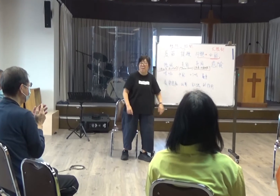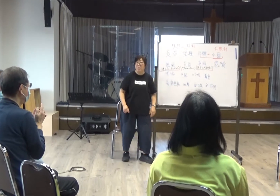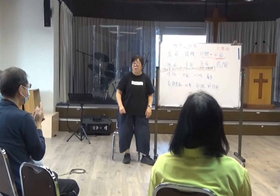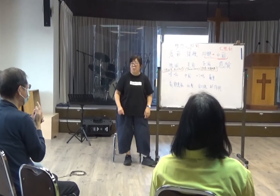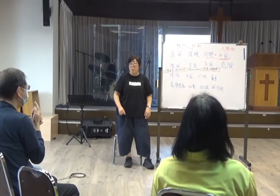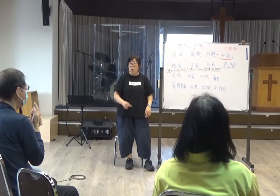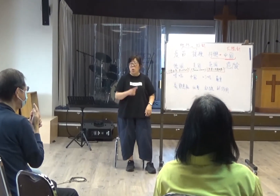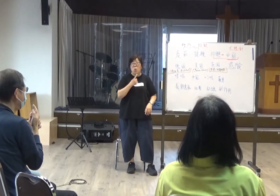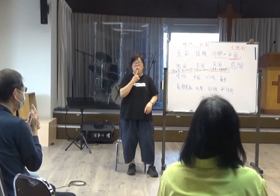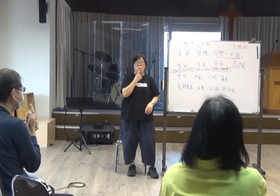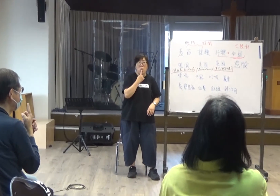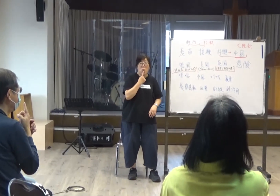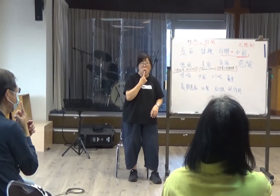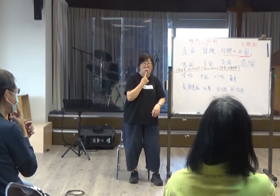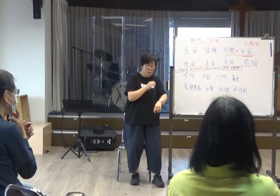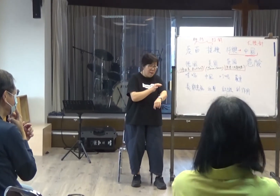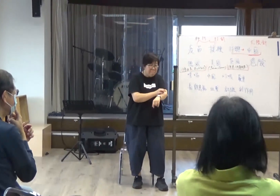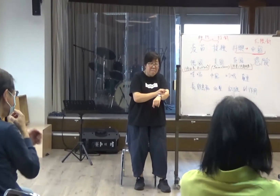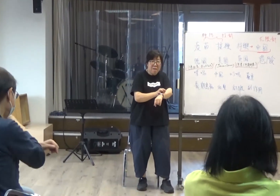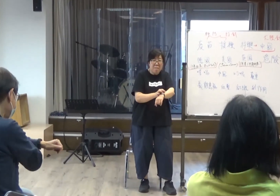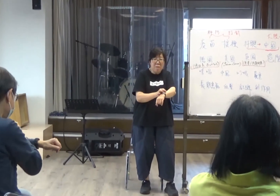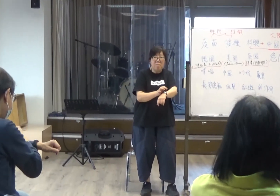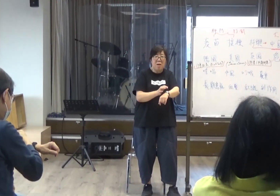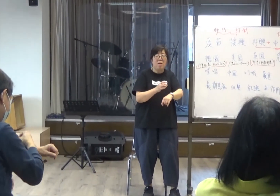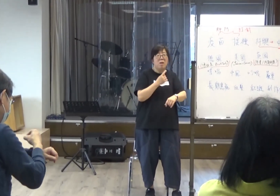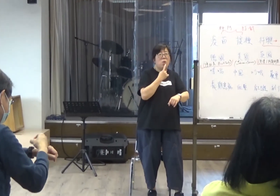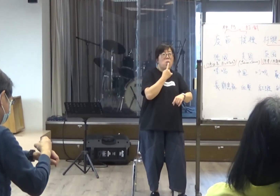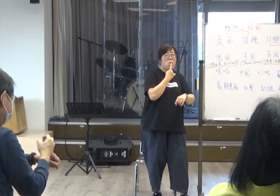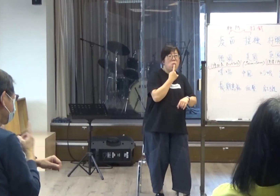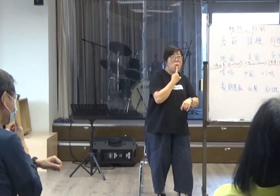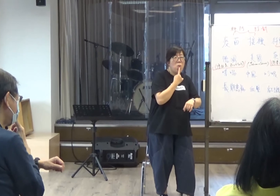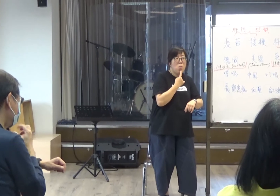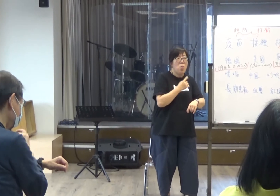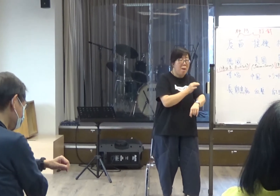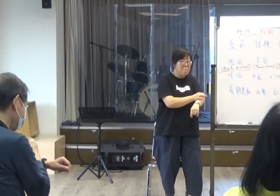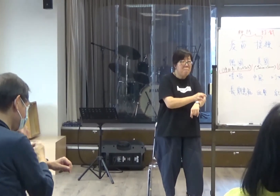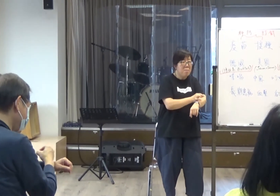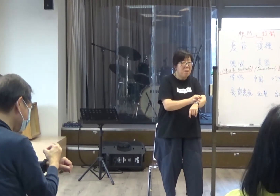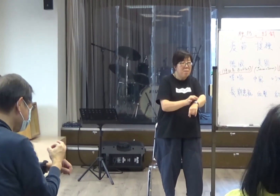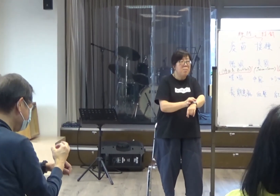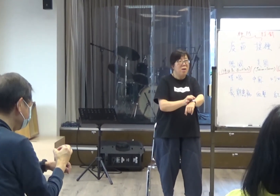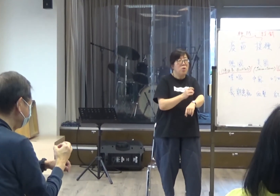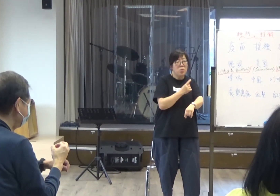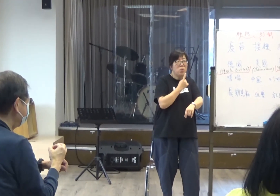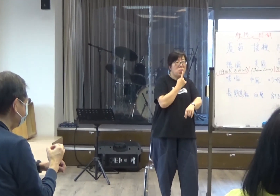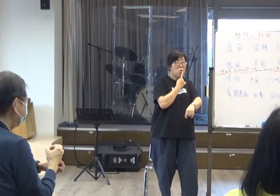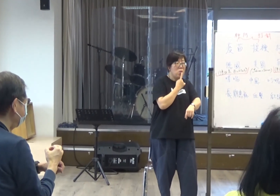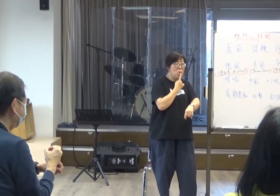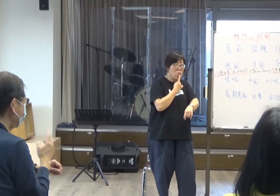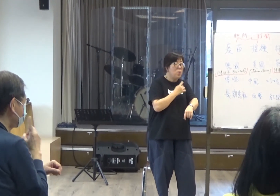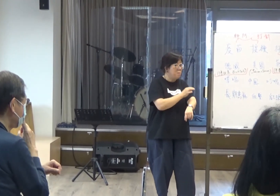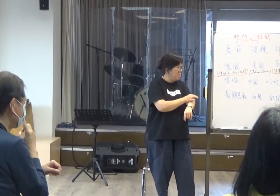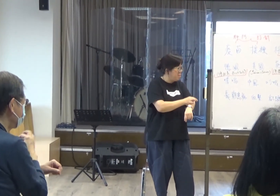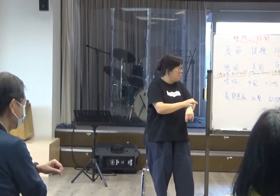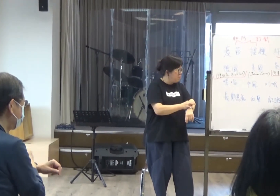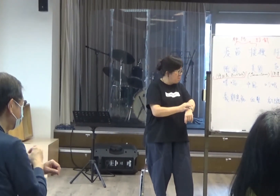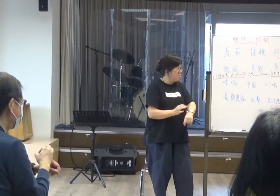Erythema, erythema